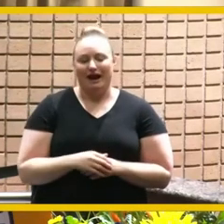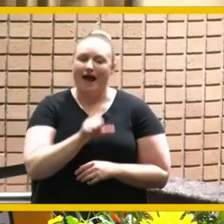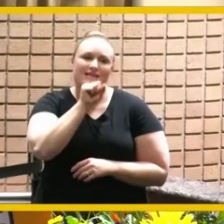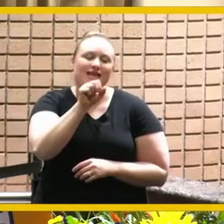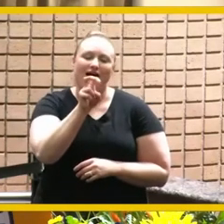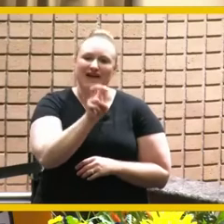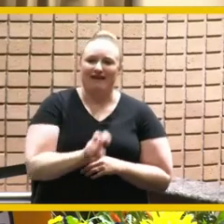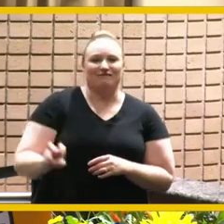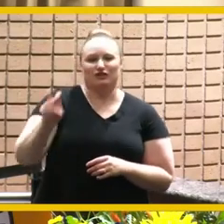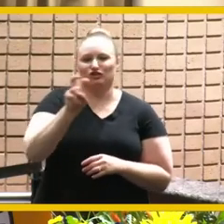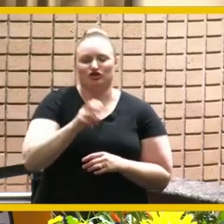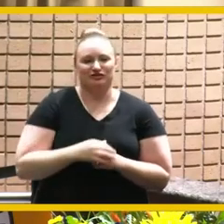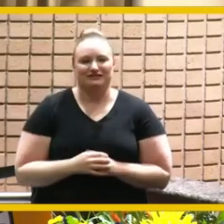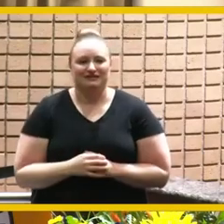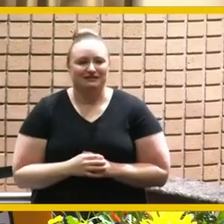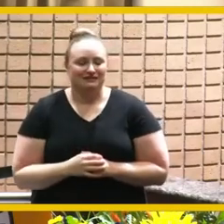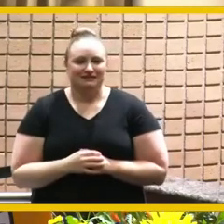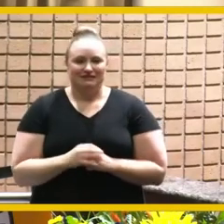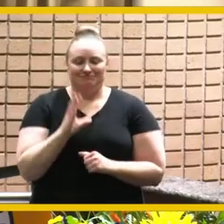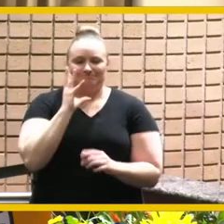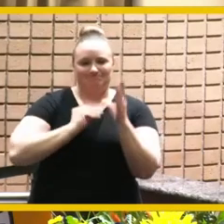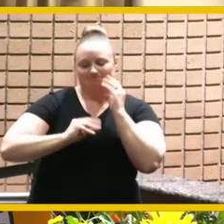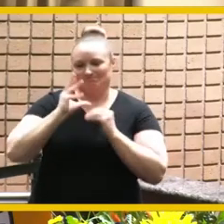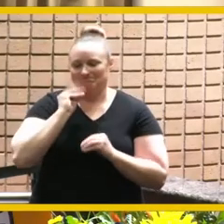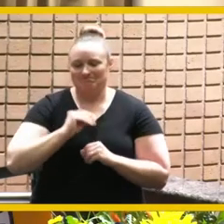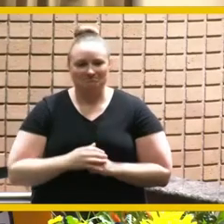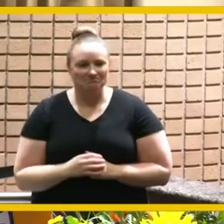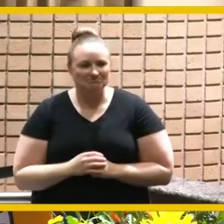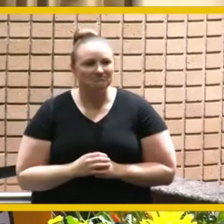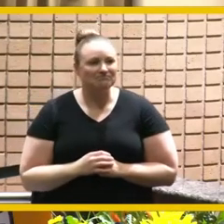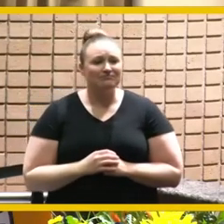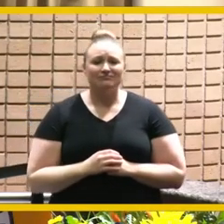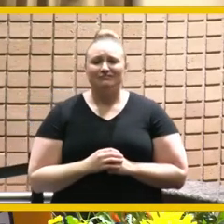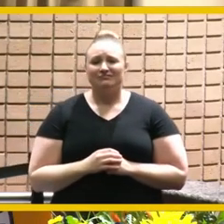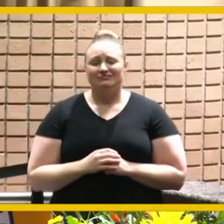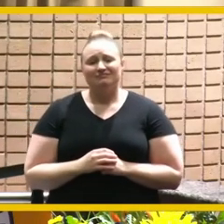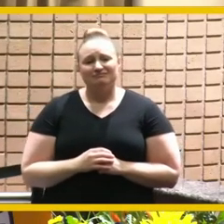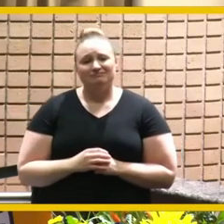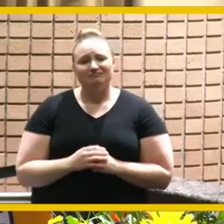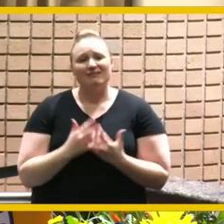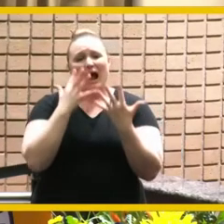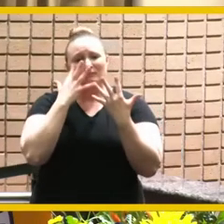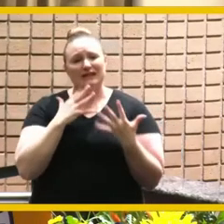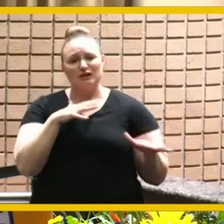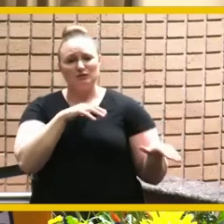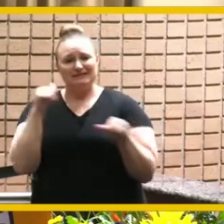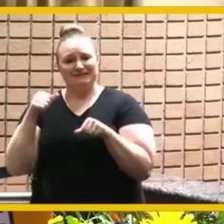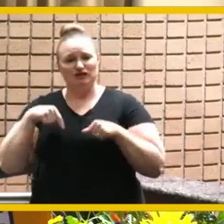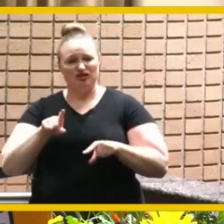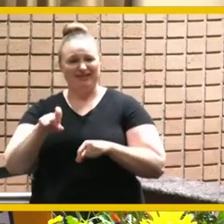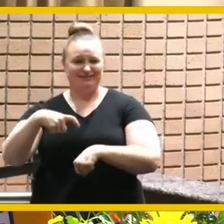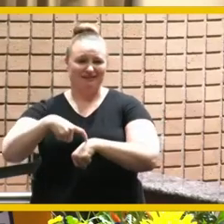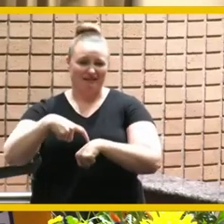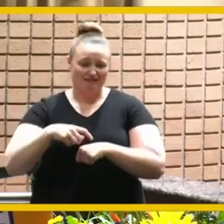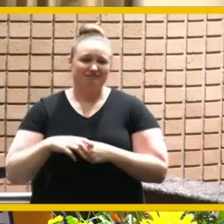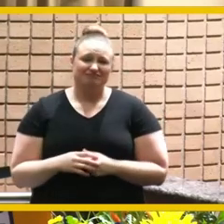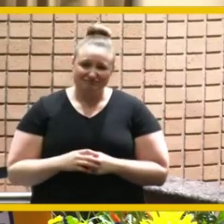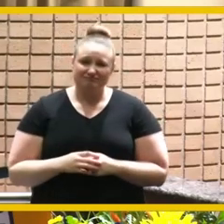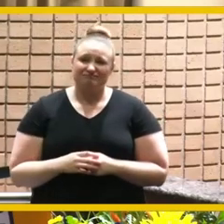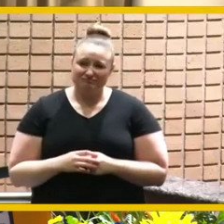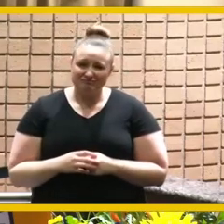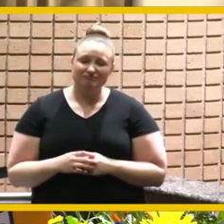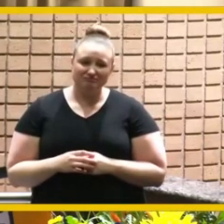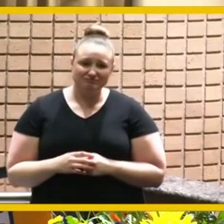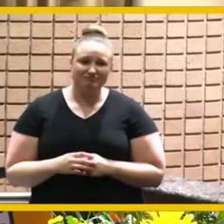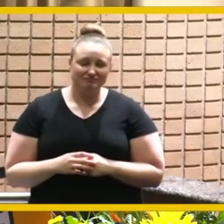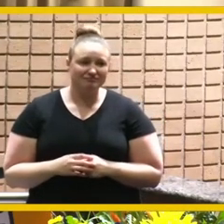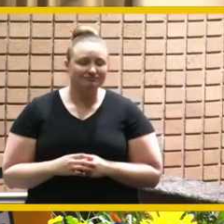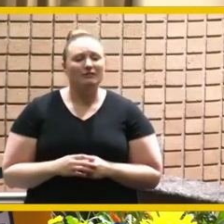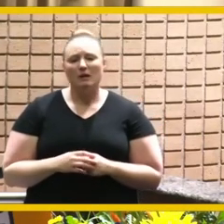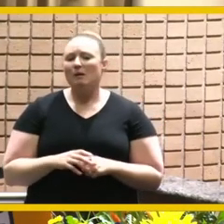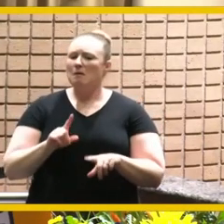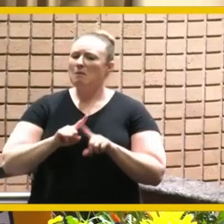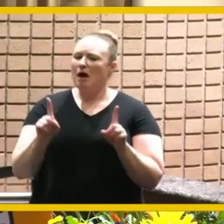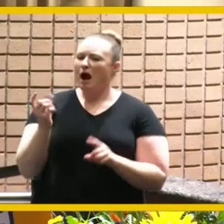and uh i'm i'm sorry to go during this time i know though that patricia loch dawson our friend and